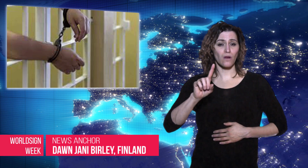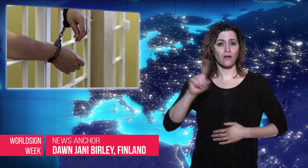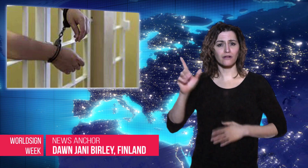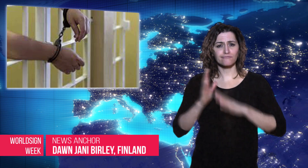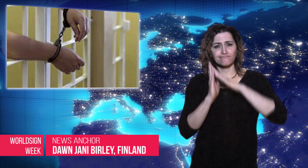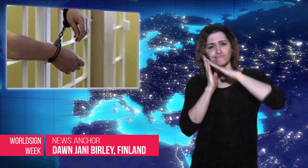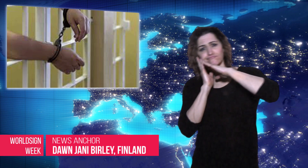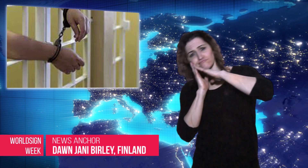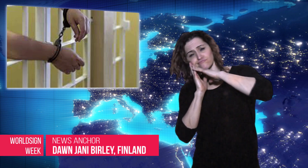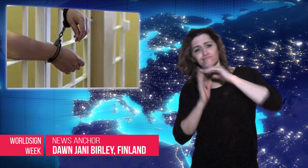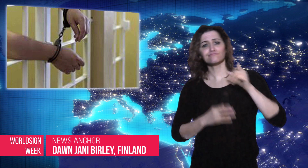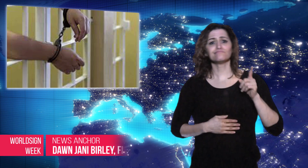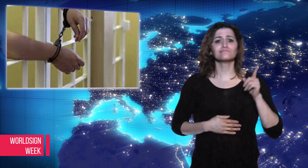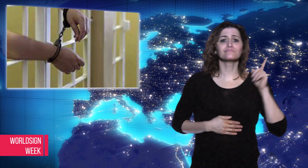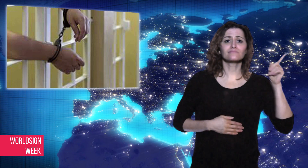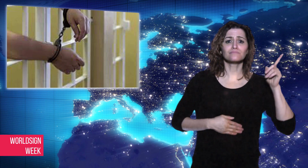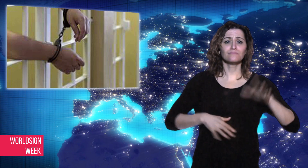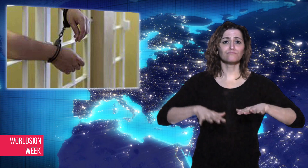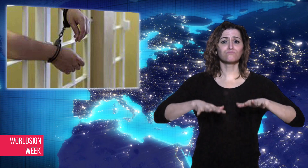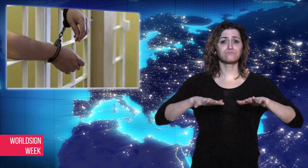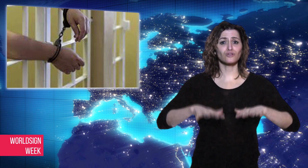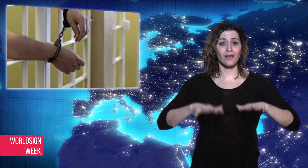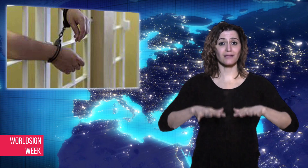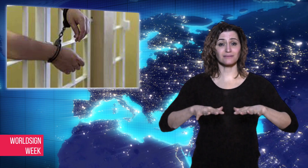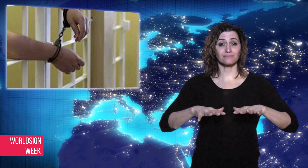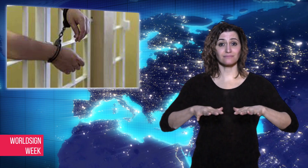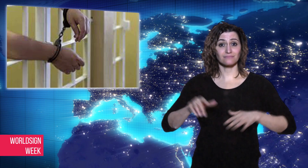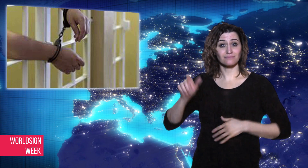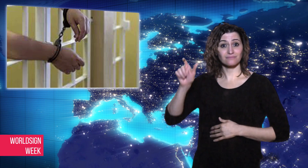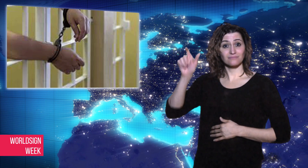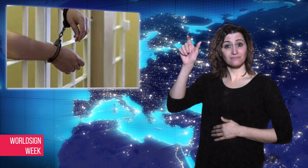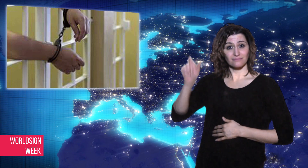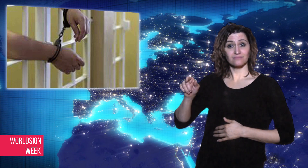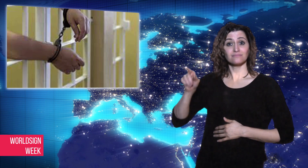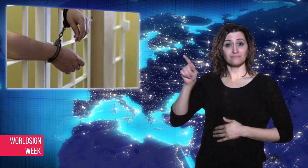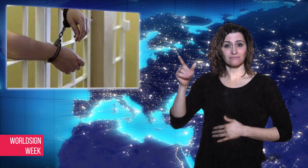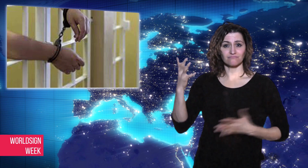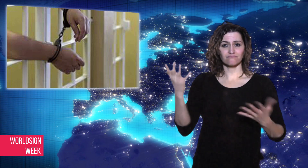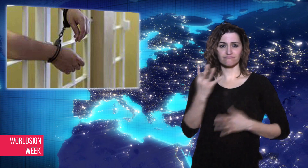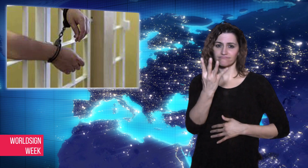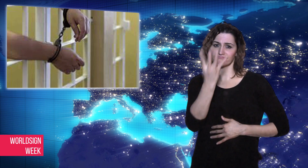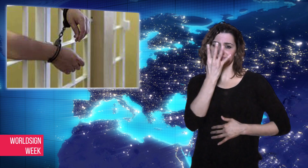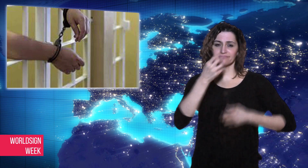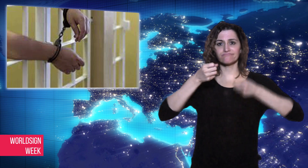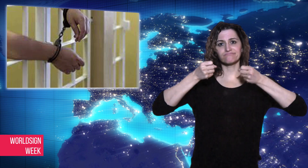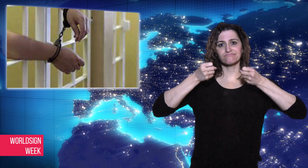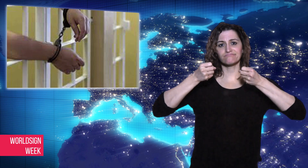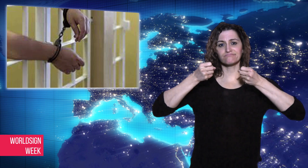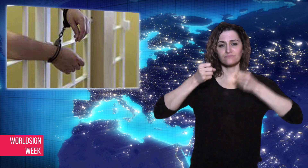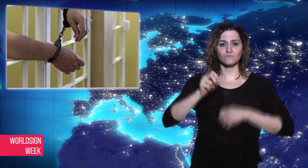is serving 20 years for raping three